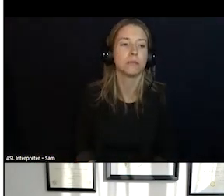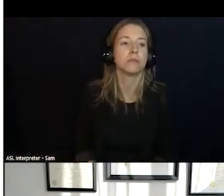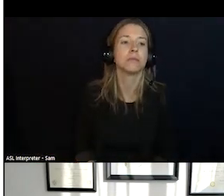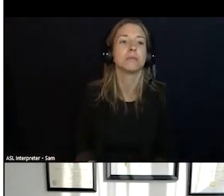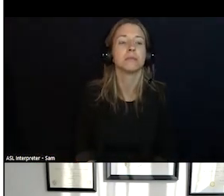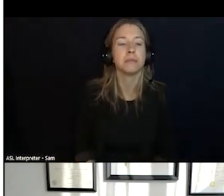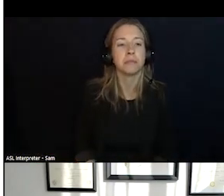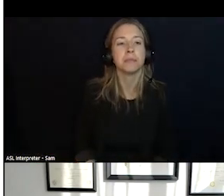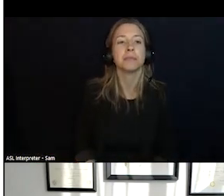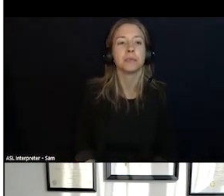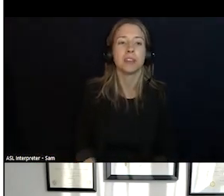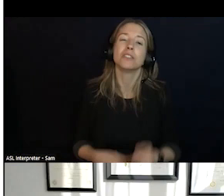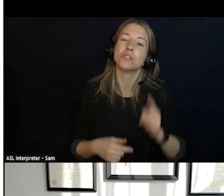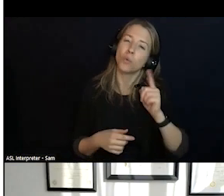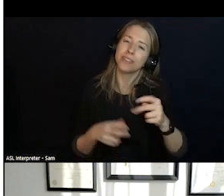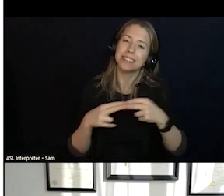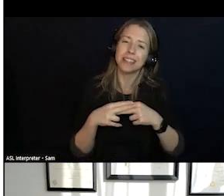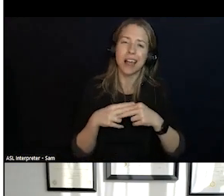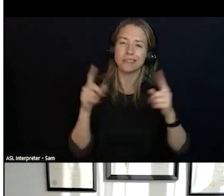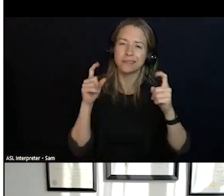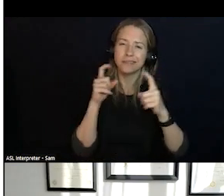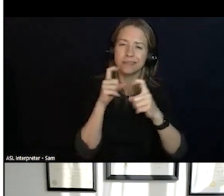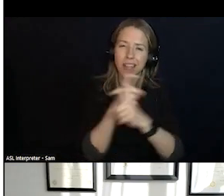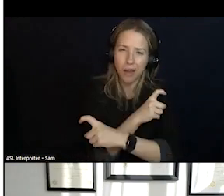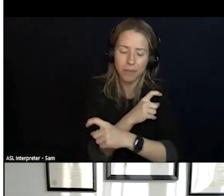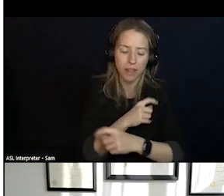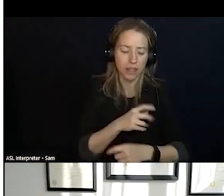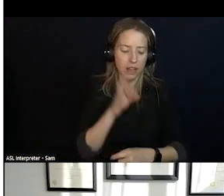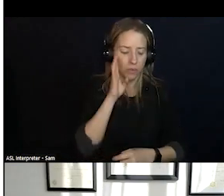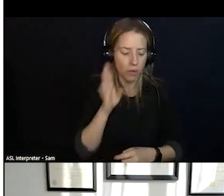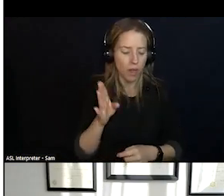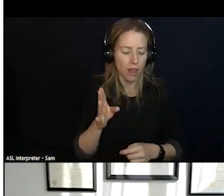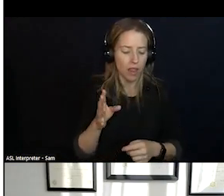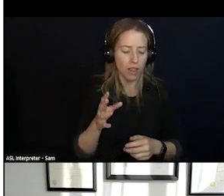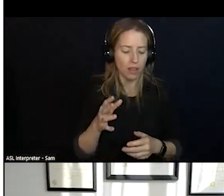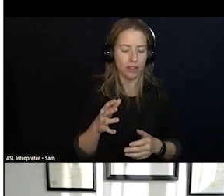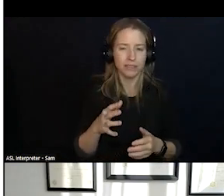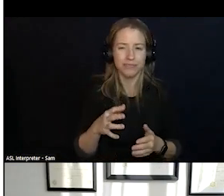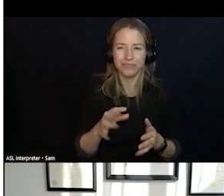KIND OF A COMPLICATED SLIDE AND WE WILL GET TO IT A LITTLE BIT LATER AS WELL, BUT I WANTED TO LEAVE AN OUTLINE FOR YOU ALL HERE.